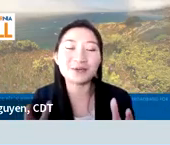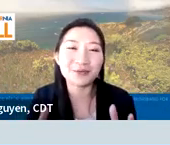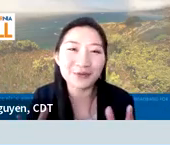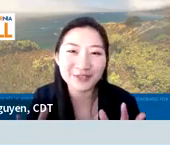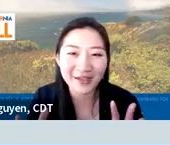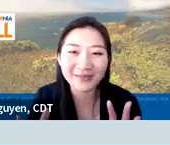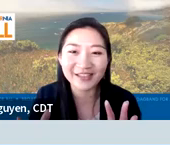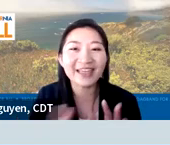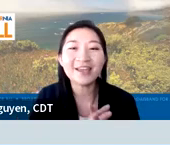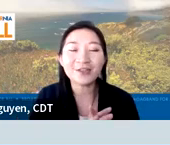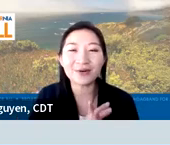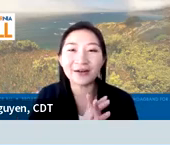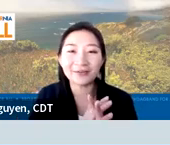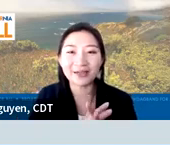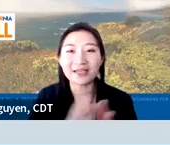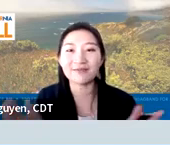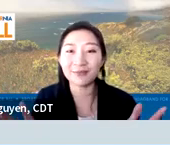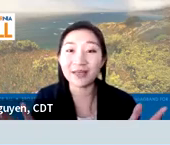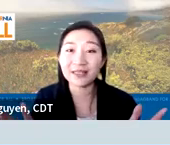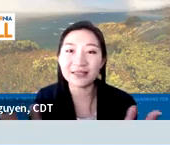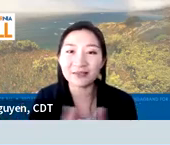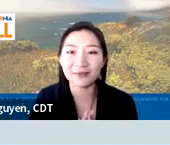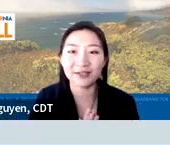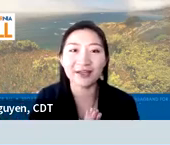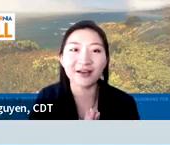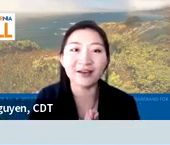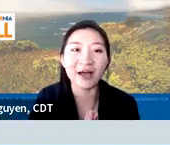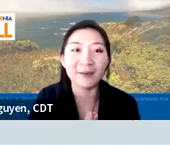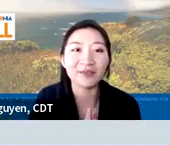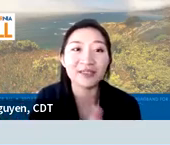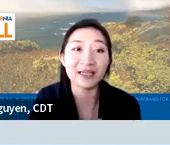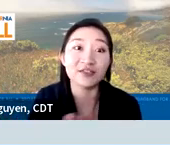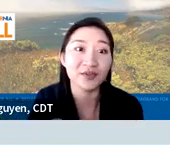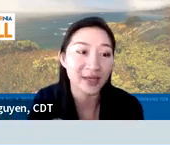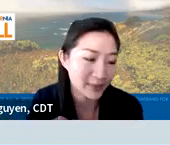continue to grow this family throughout the next few months as we're working on the State Digital